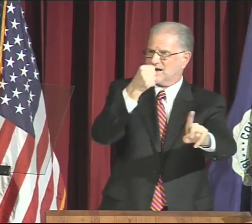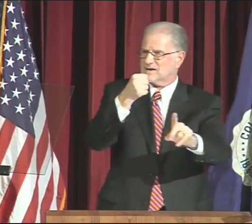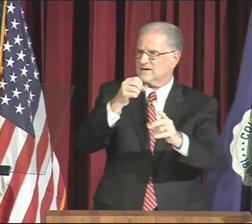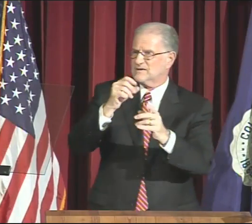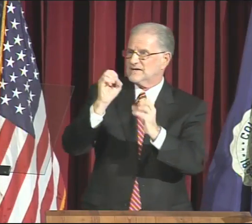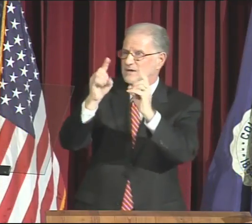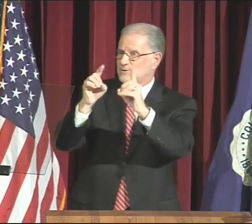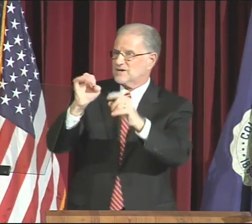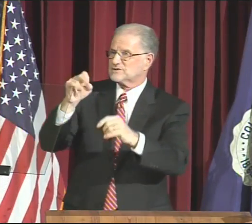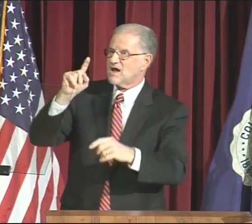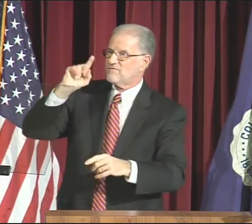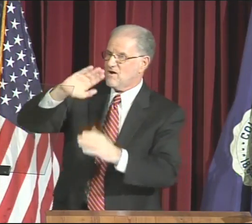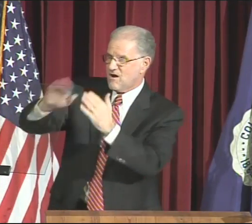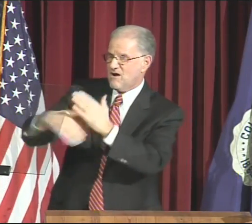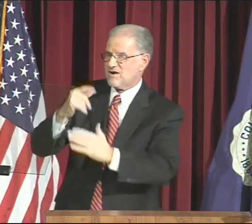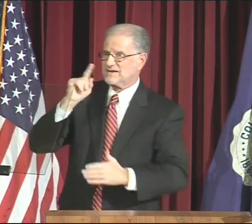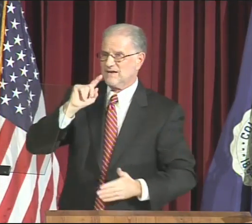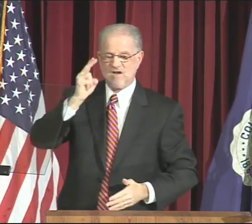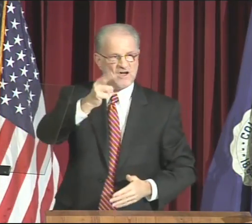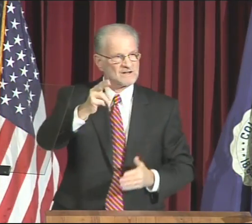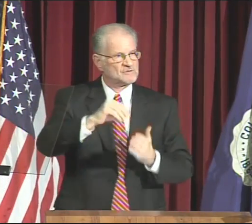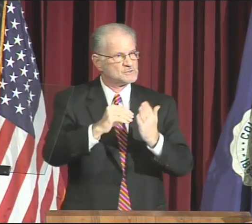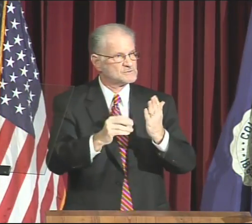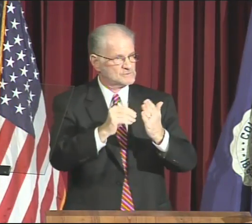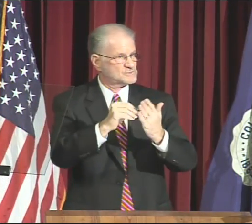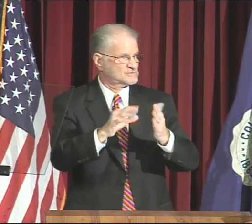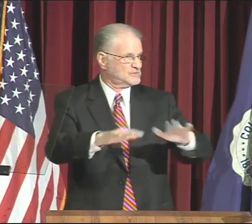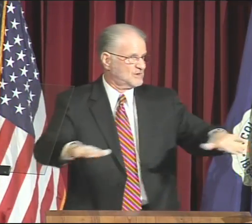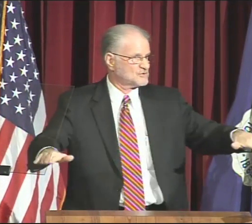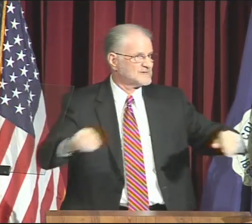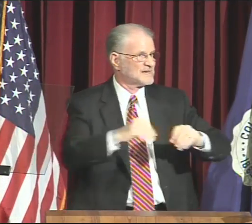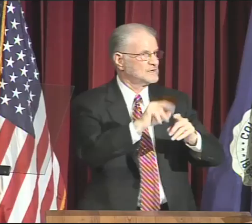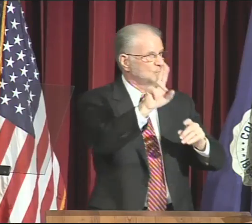to influence and impact education of all Deaf